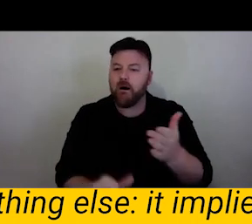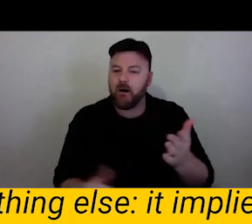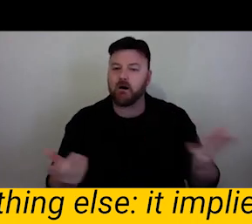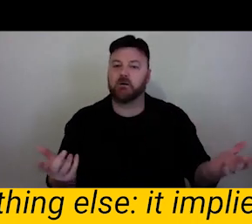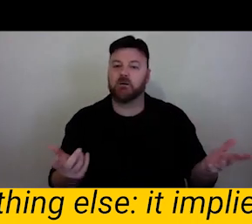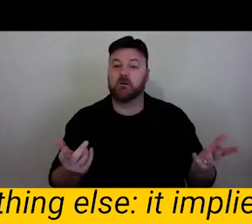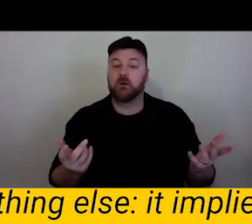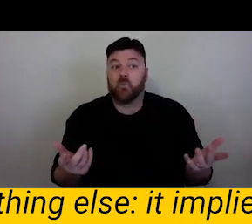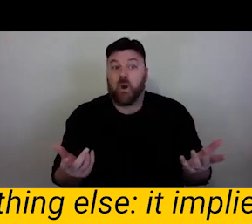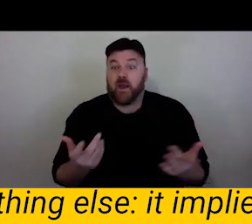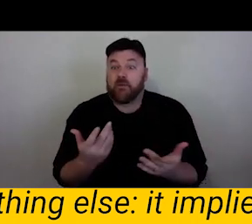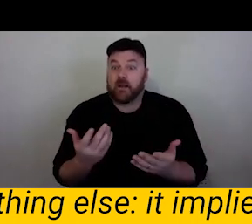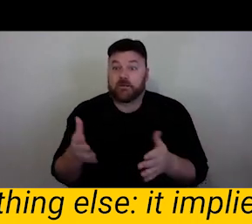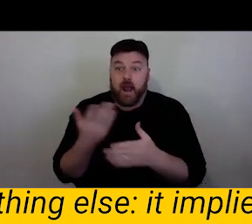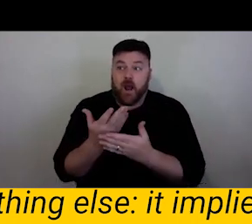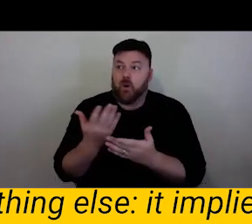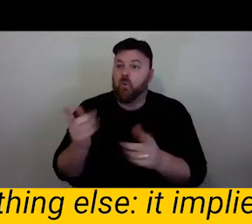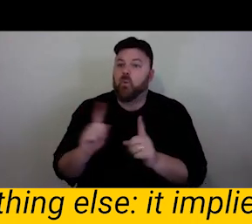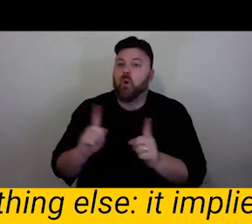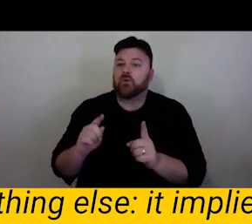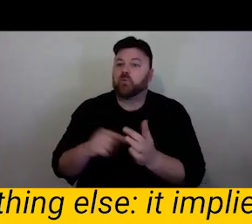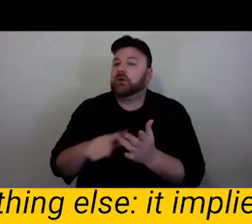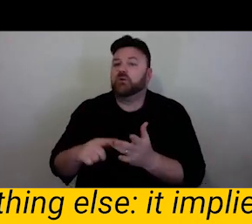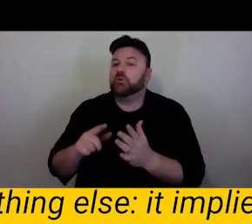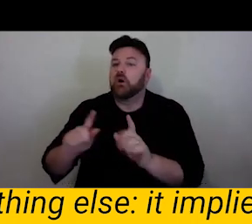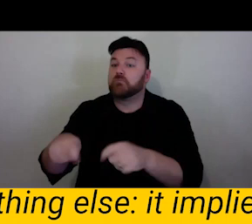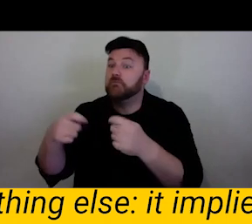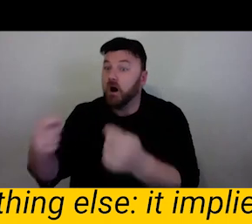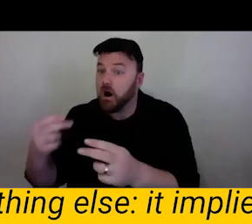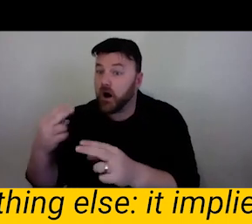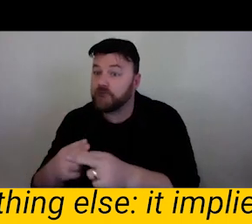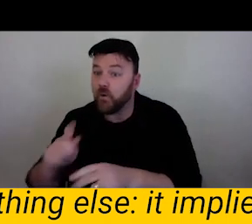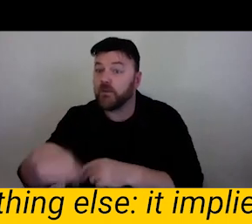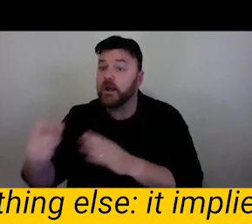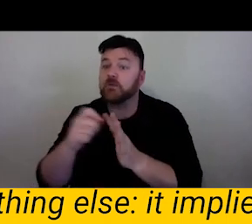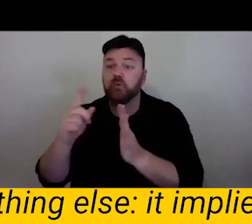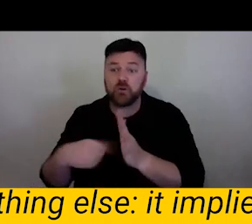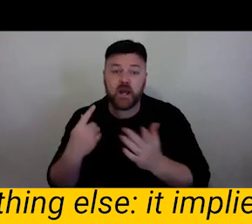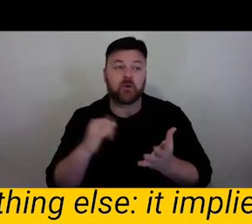that we use for our next project or the colour of the shoes that we are performing in.